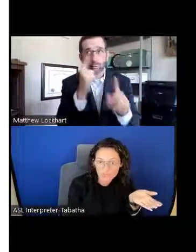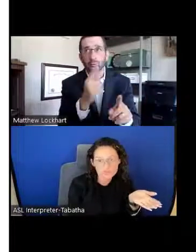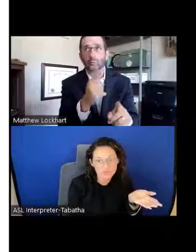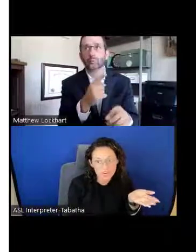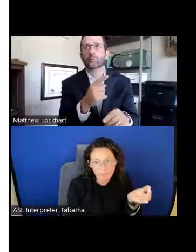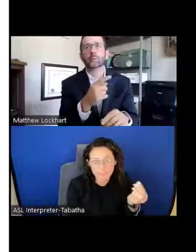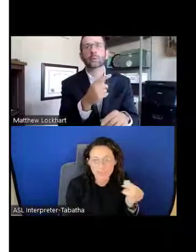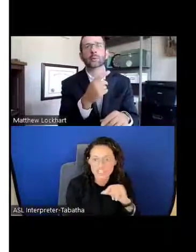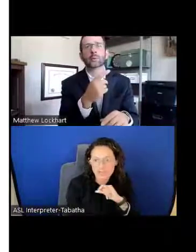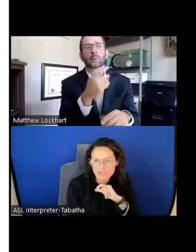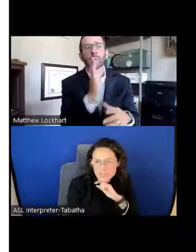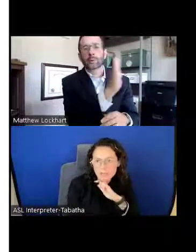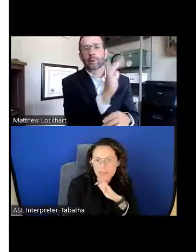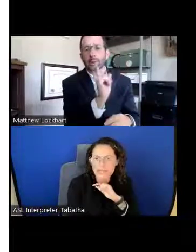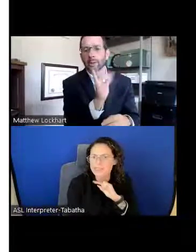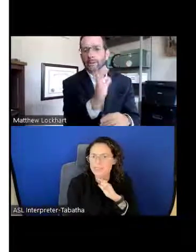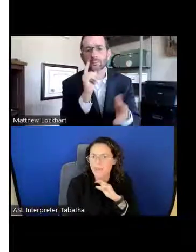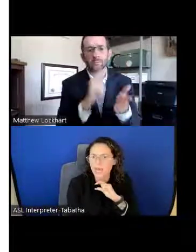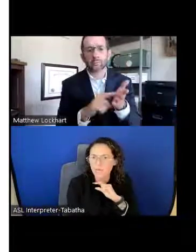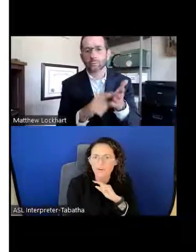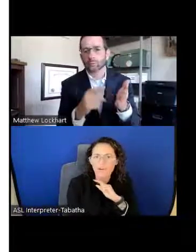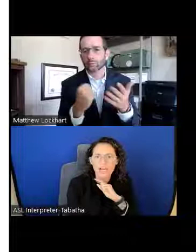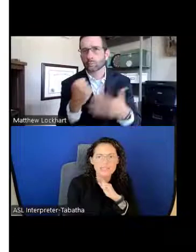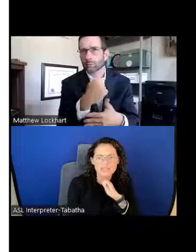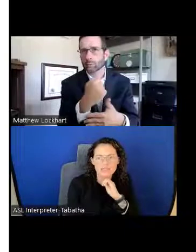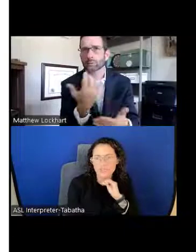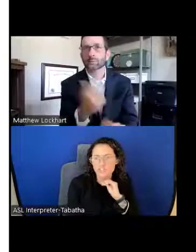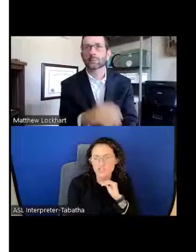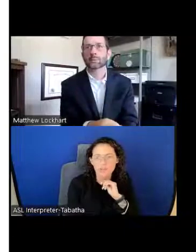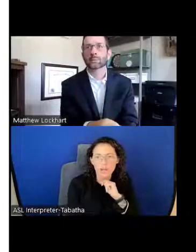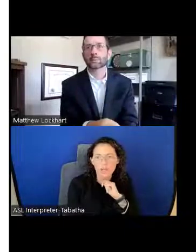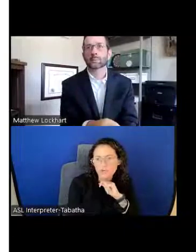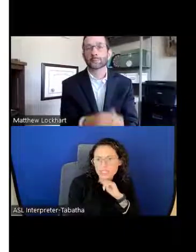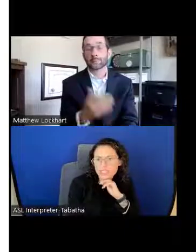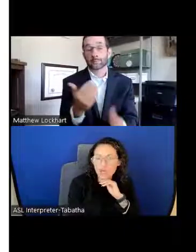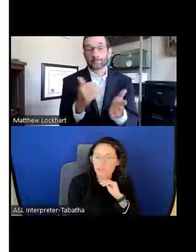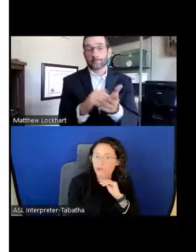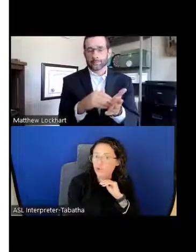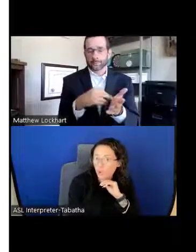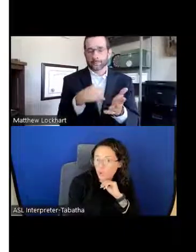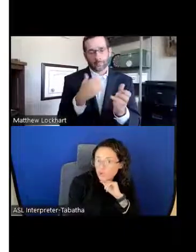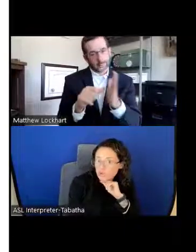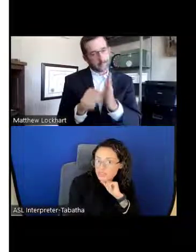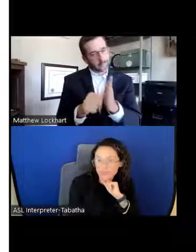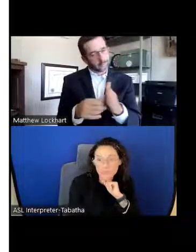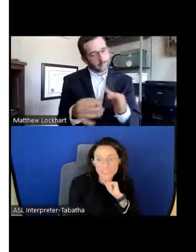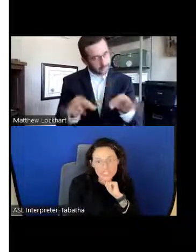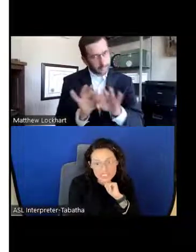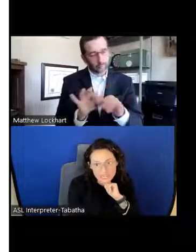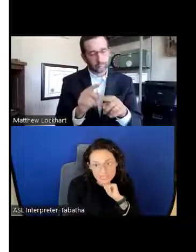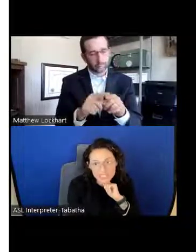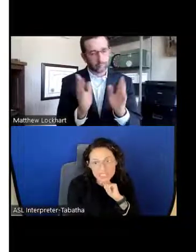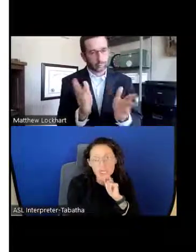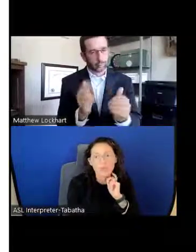We do recommend reaching out to them, asking about their IC research priorities, their goals, their mission statements.